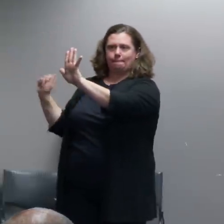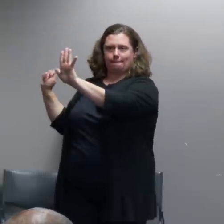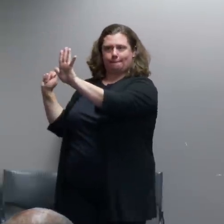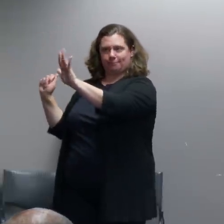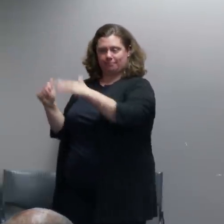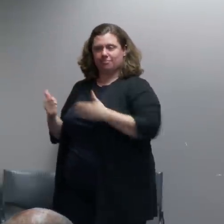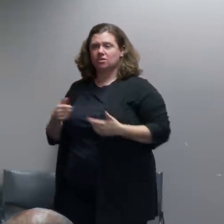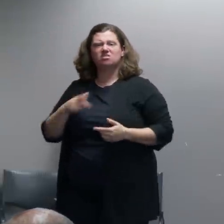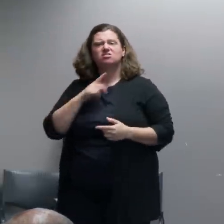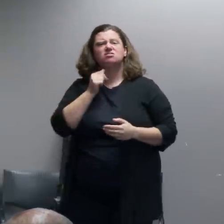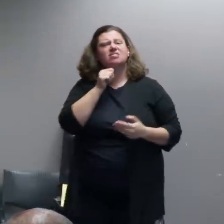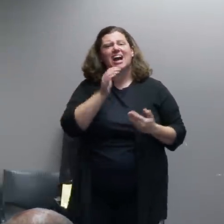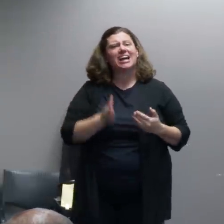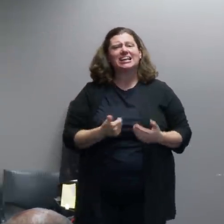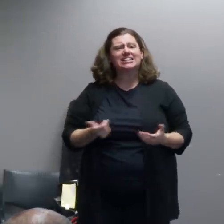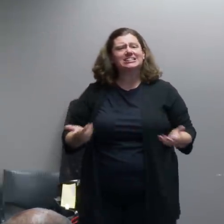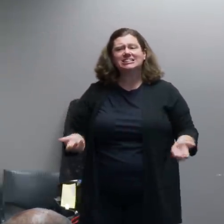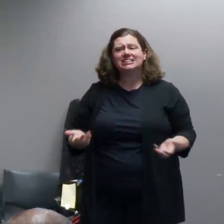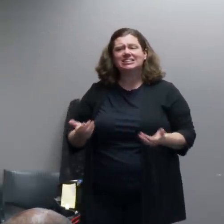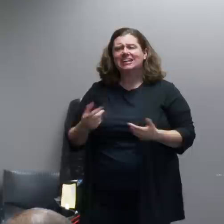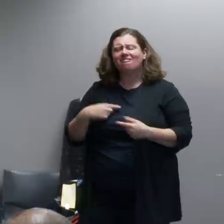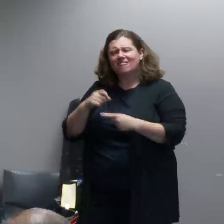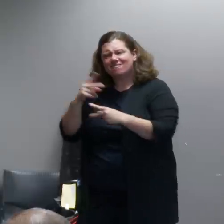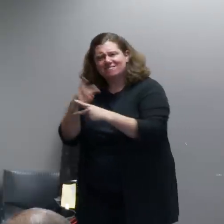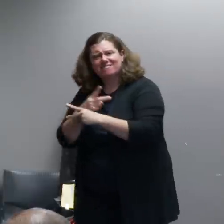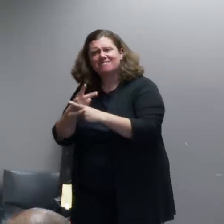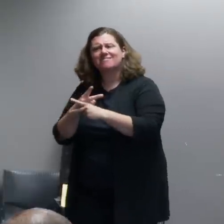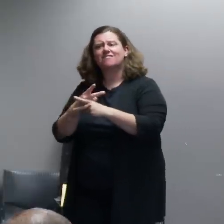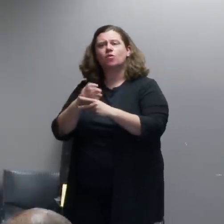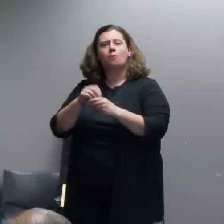significant use of force and significant risk of injury to everyone involved.